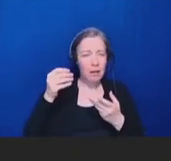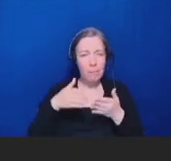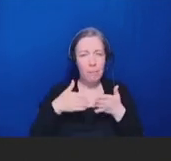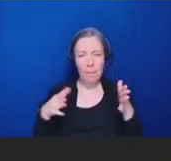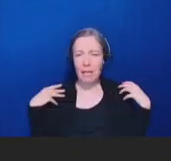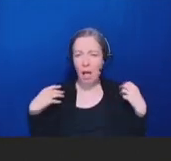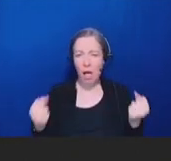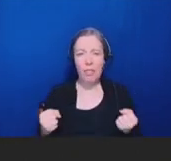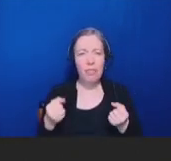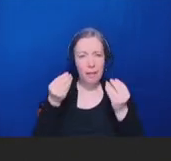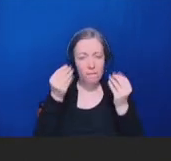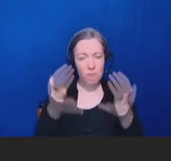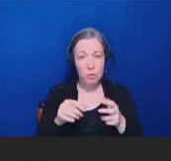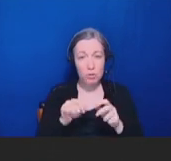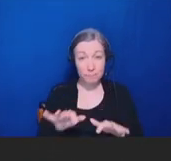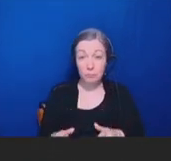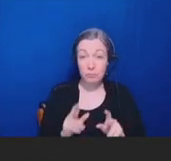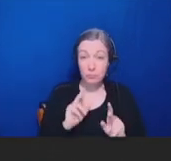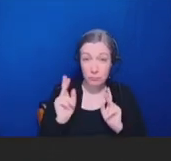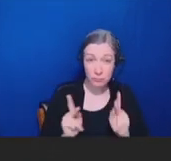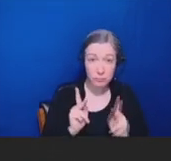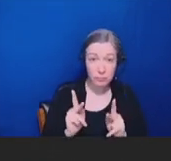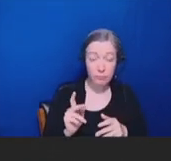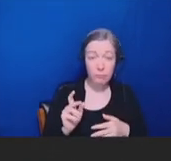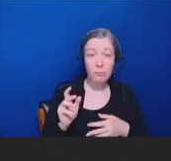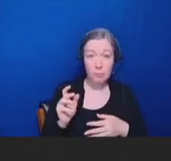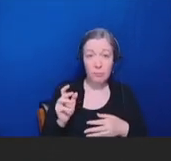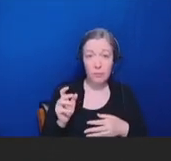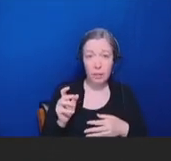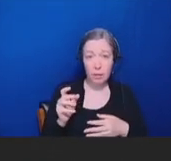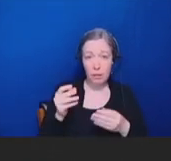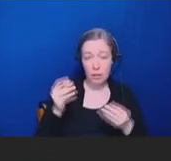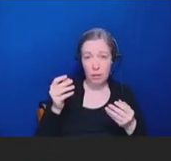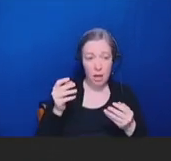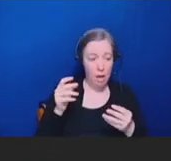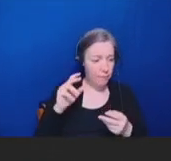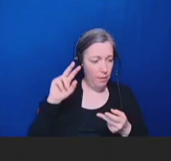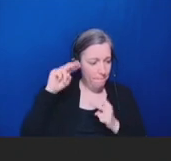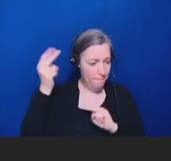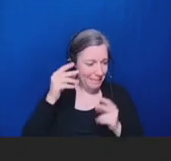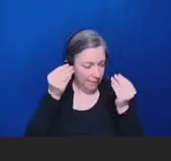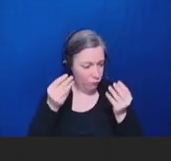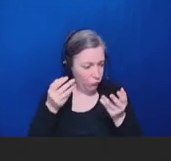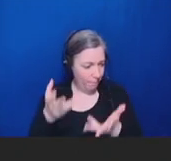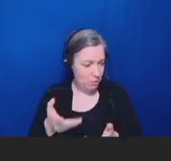Purveyors of misinformation have always existed in our country and an anti-science faction